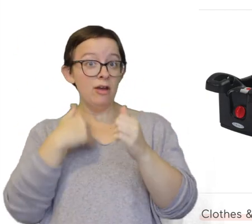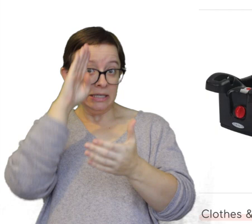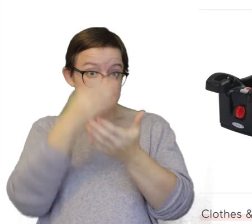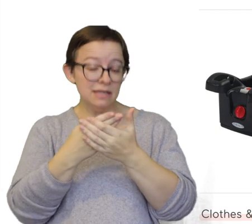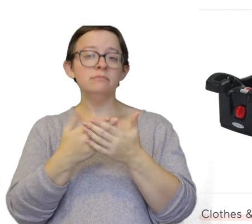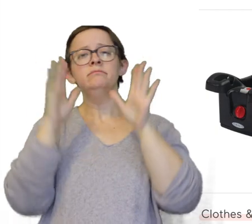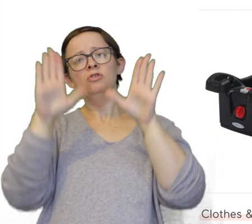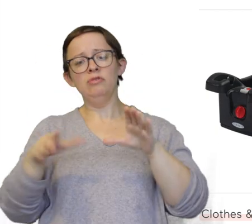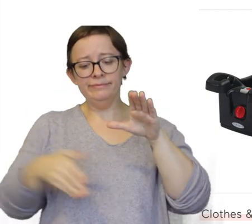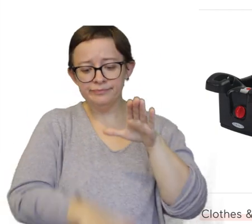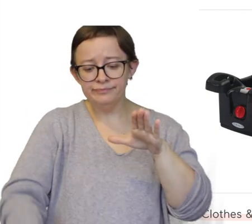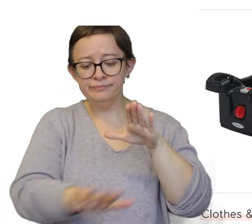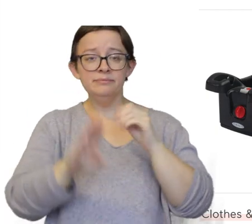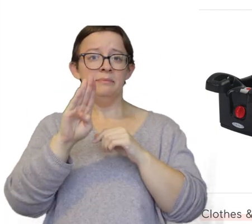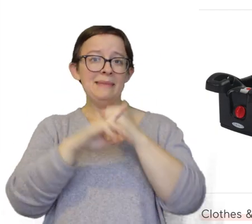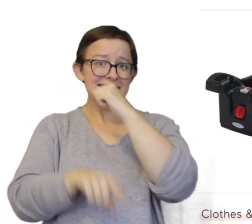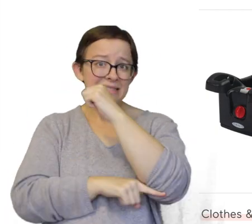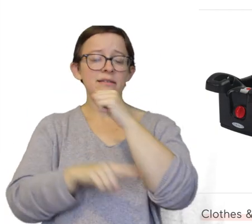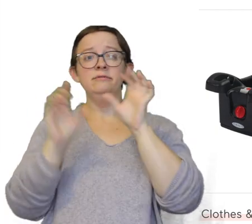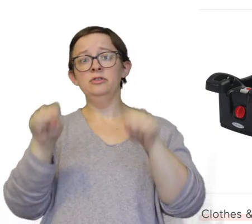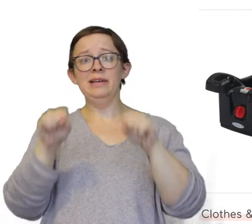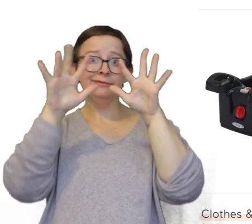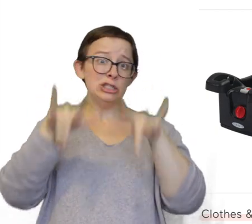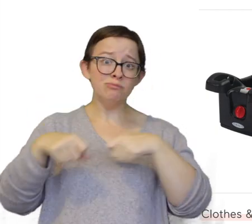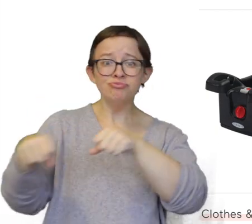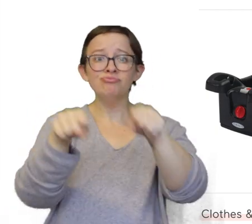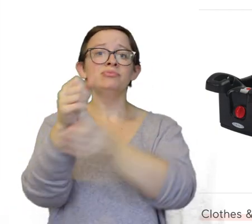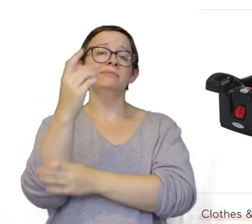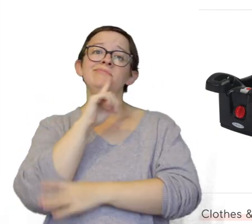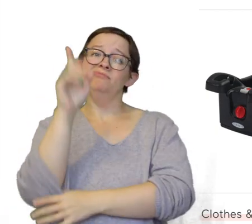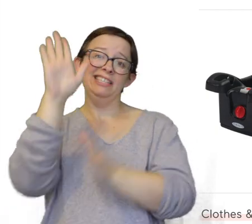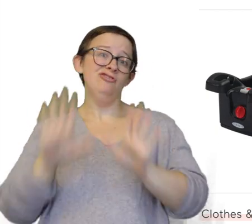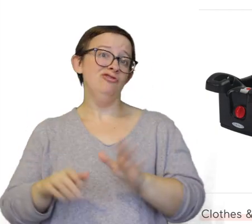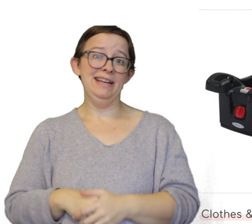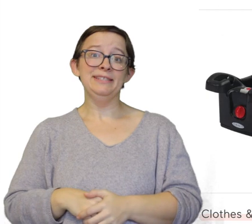It has a great basket. It can go through snow. It works really great in my opinion.